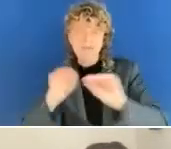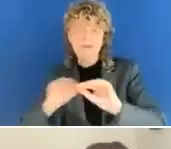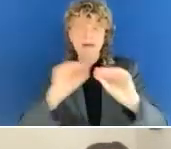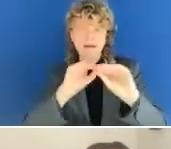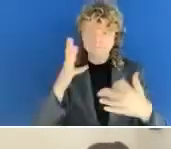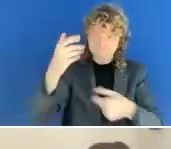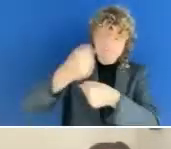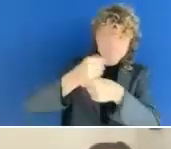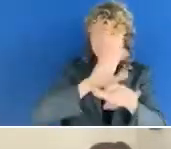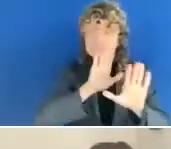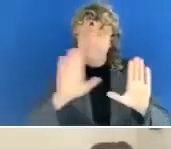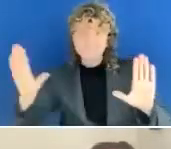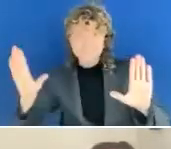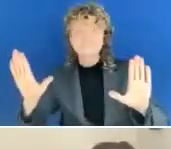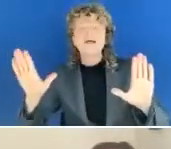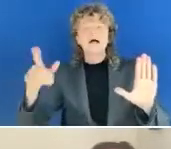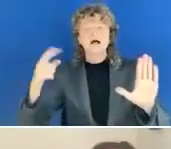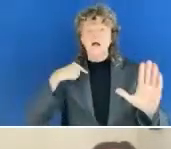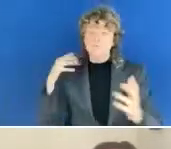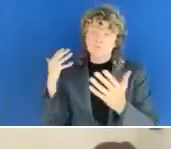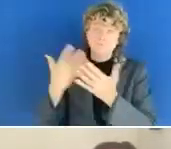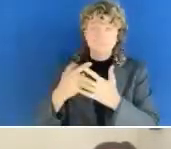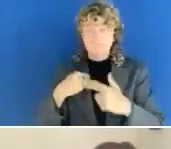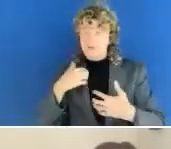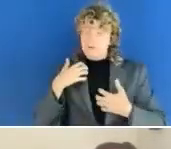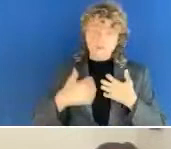I'm awake now and happy, happy to be here.